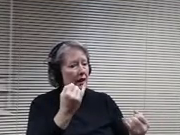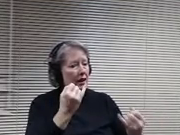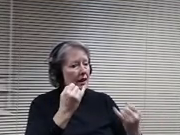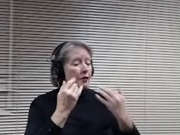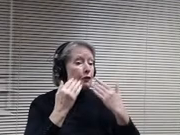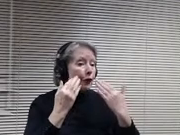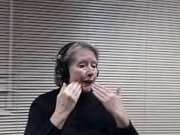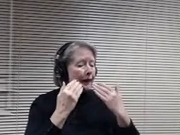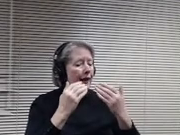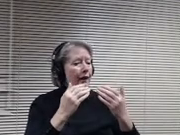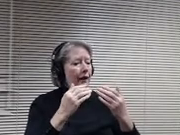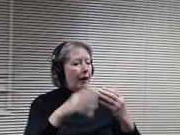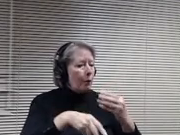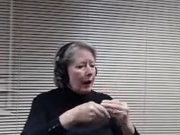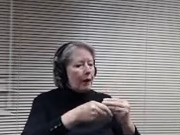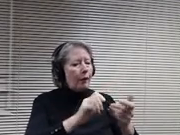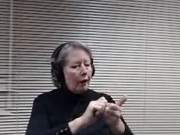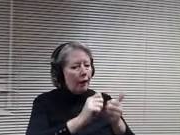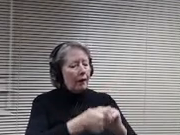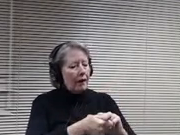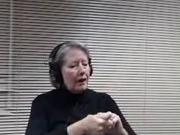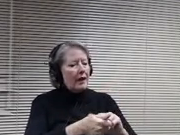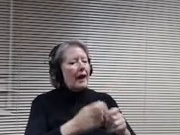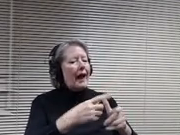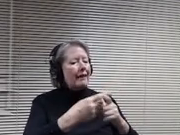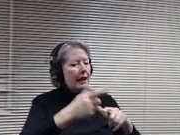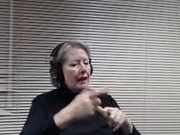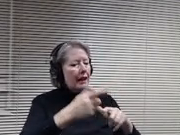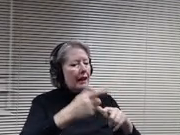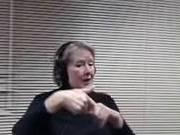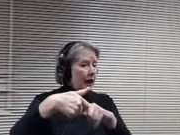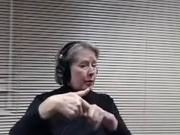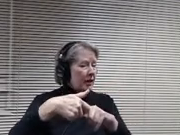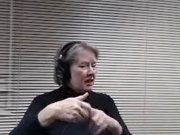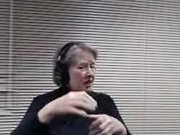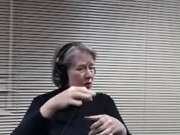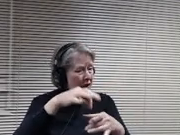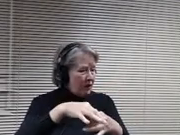table this. So do we vote it down or is the table? The motion